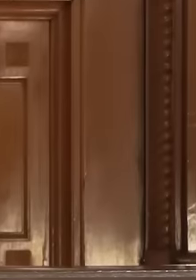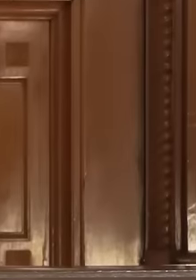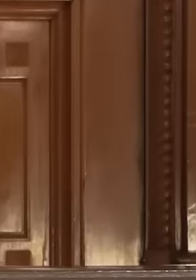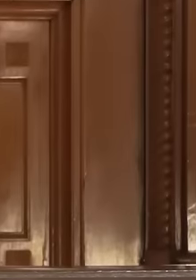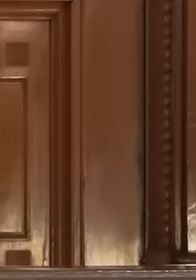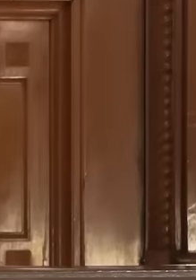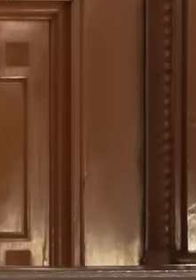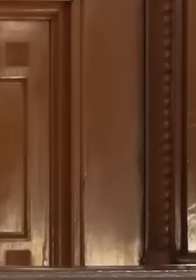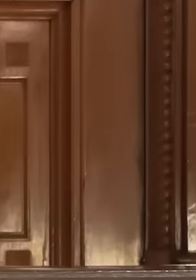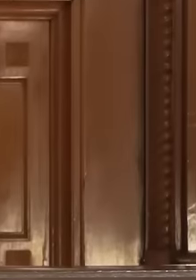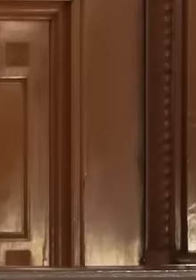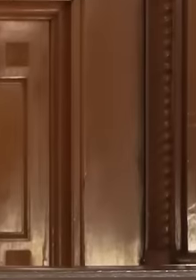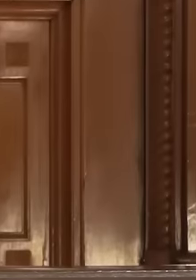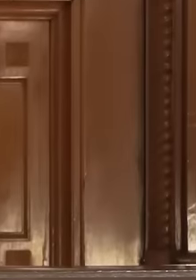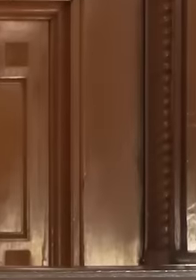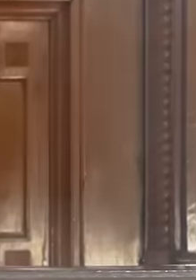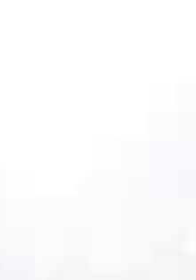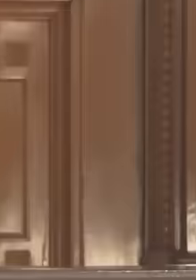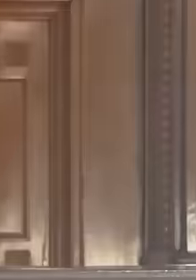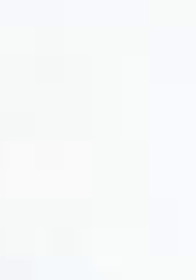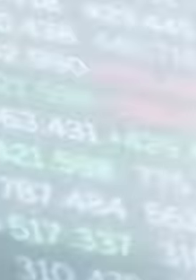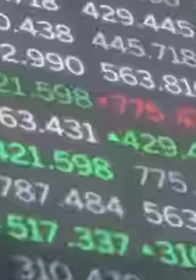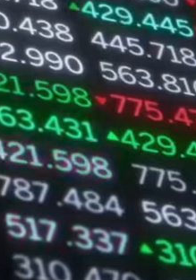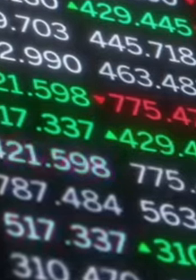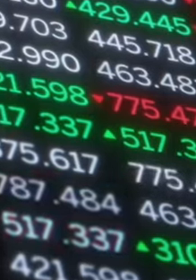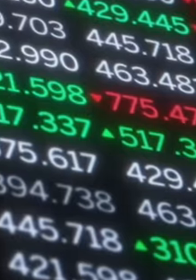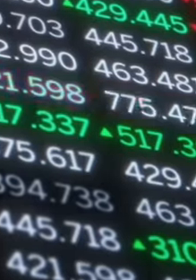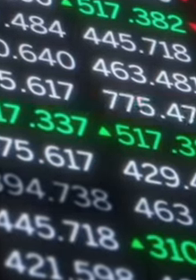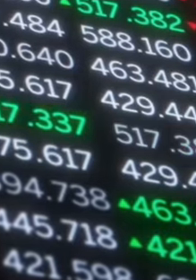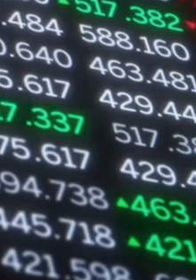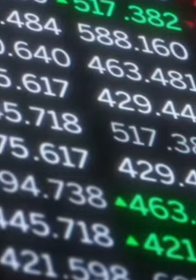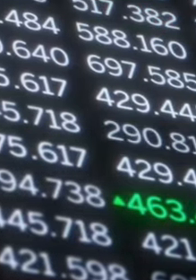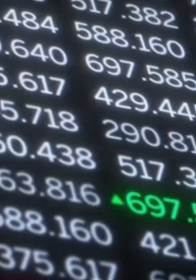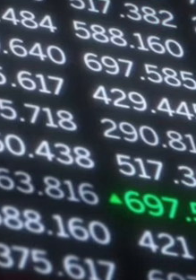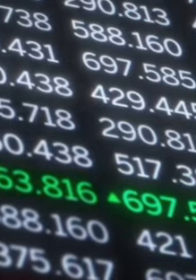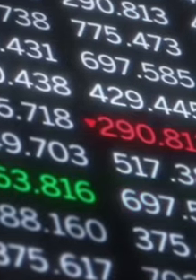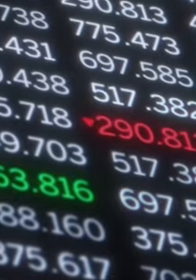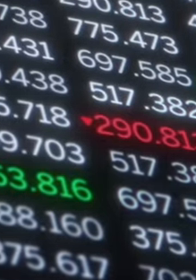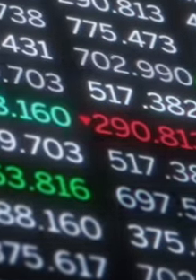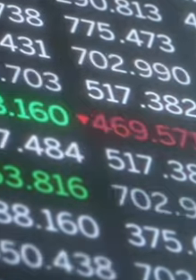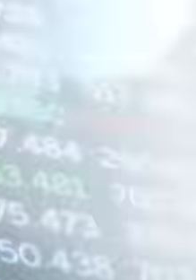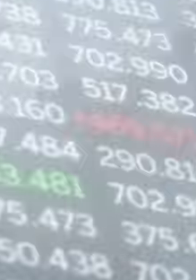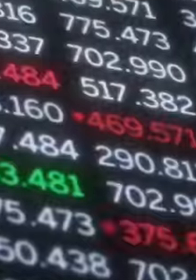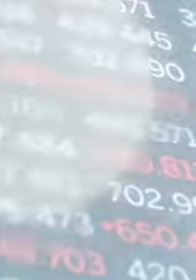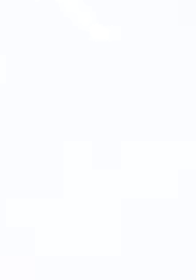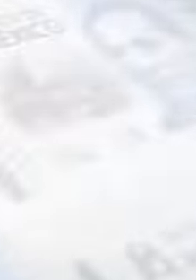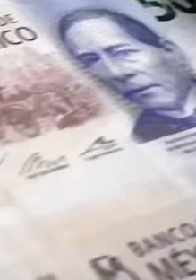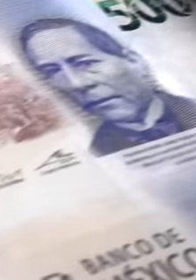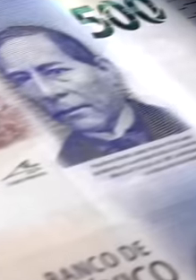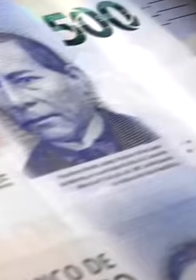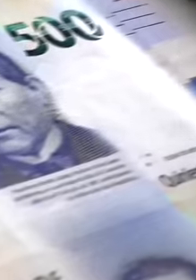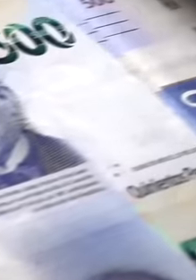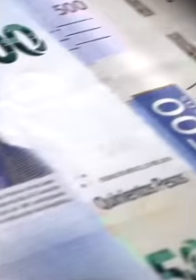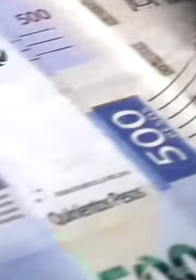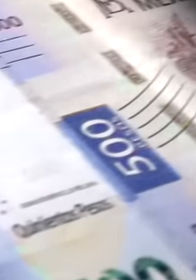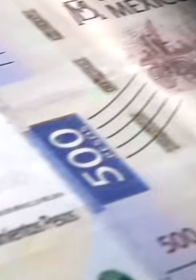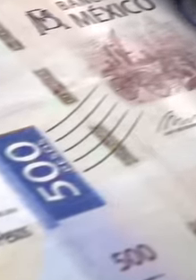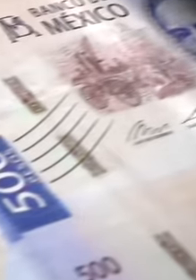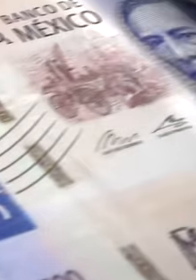initiated reform of the system to reduce privileges and superfluous expenses in the government and